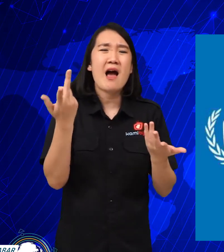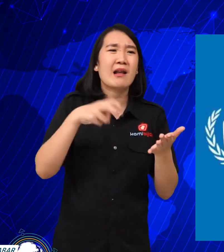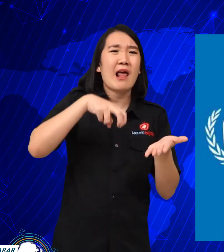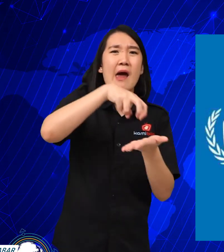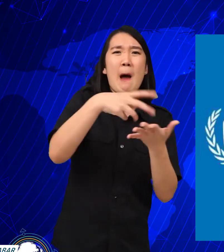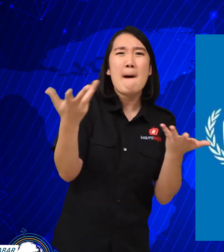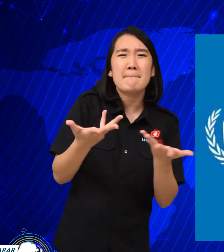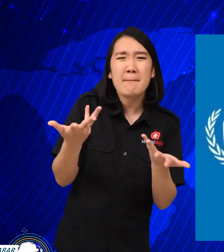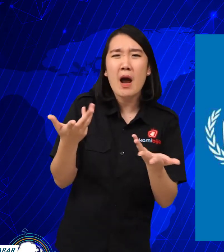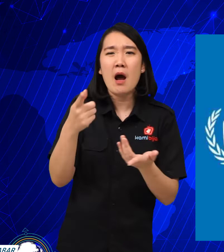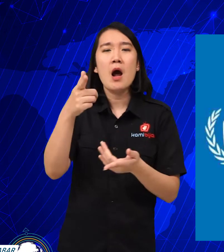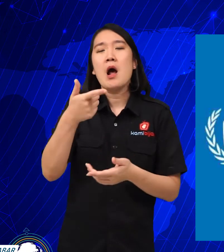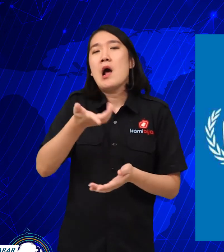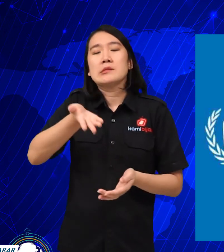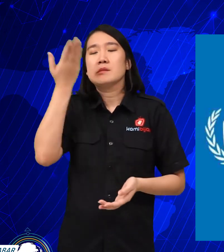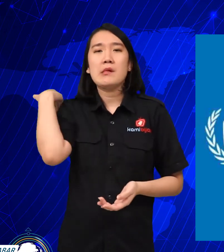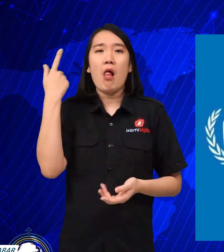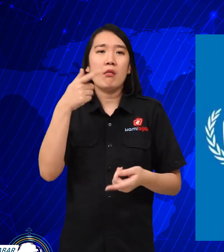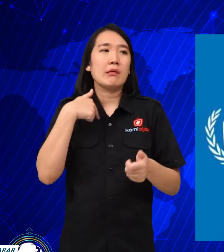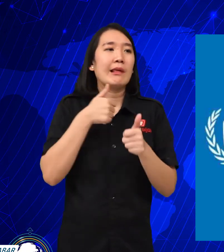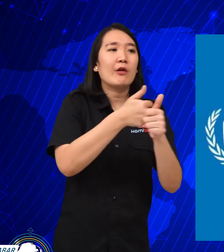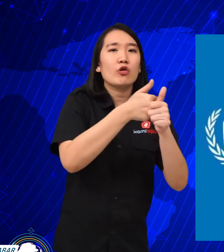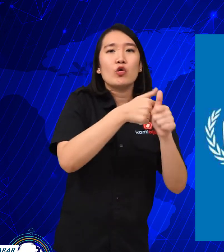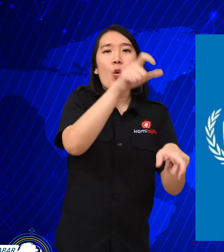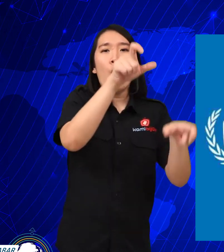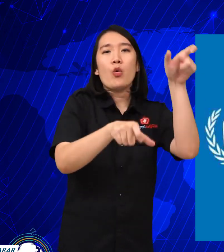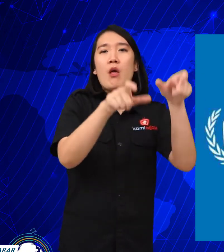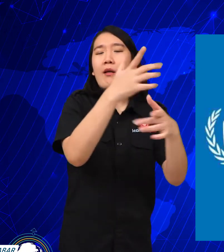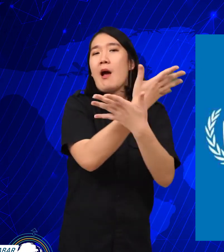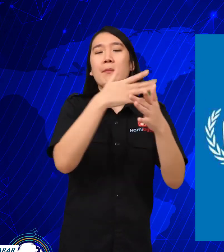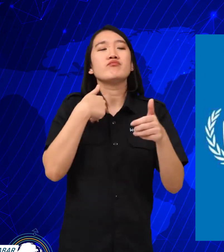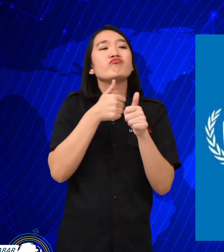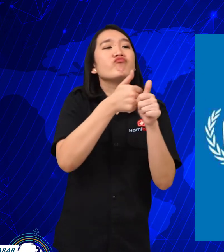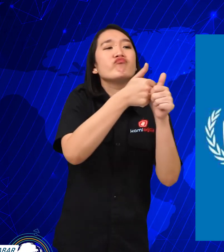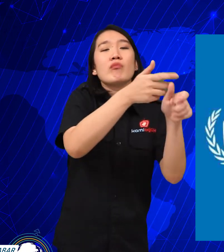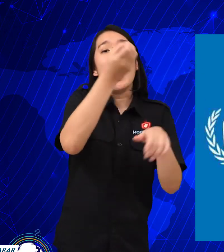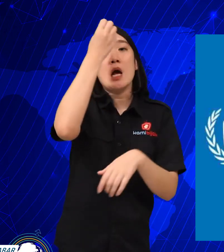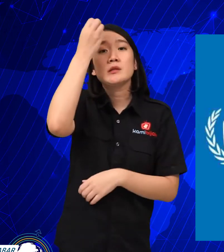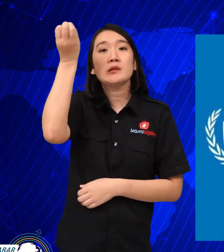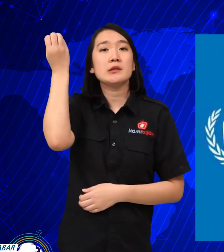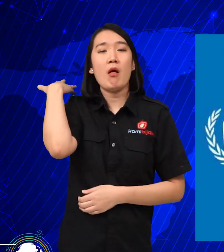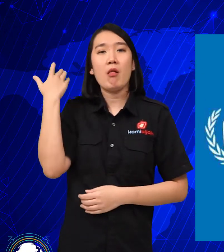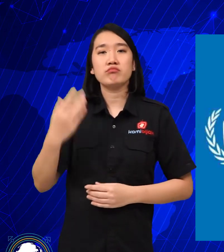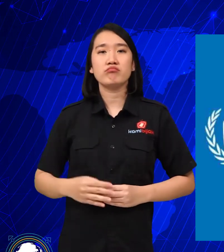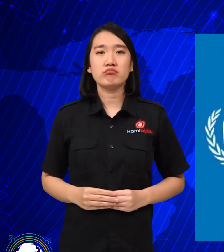I don't know what to ride, even if I follow the crowd.